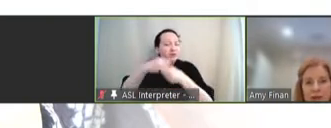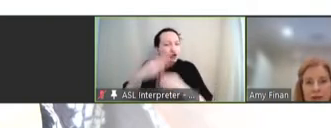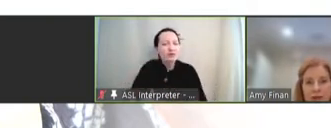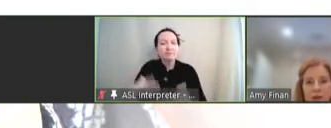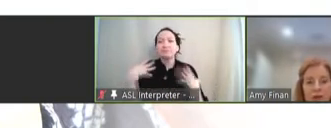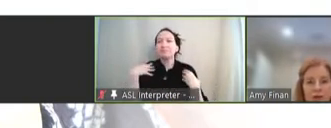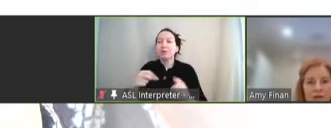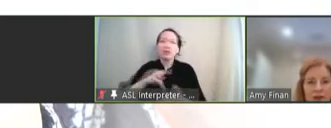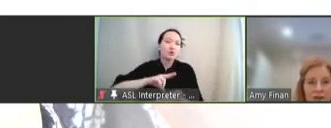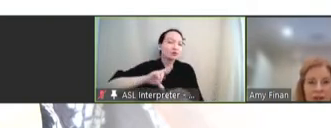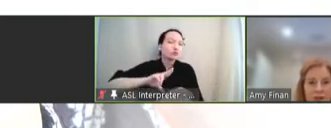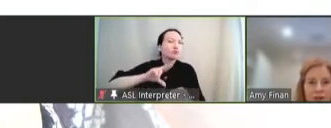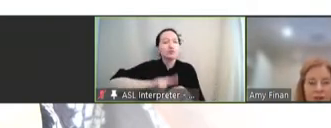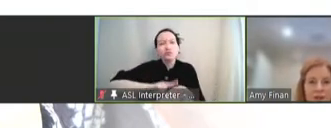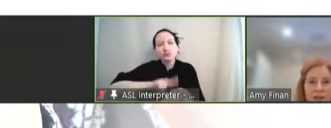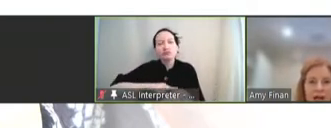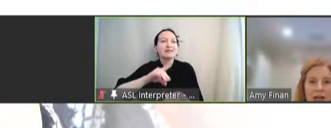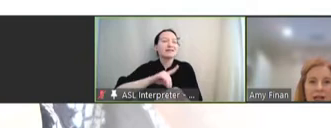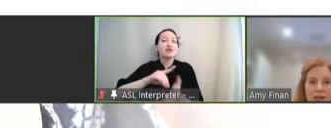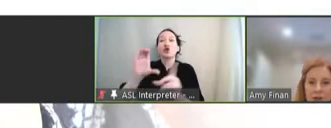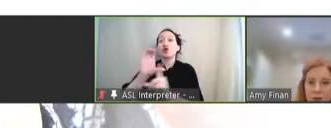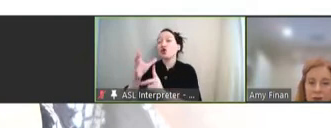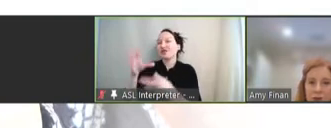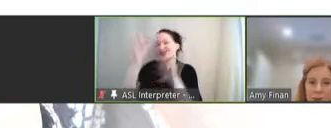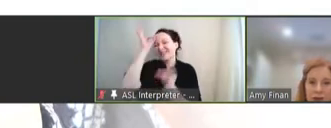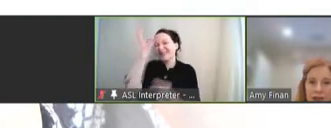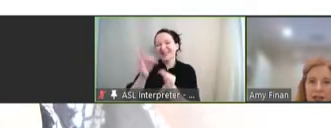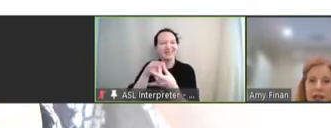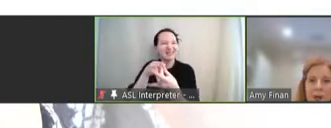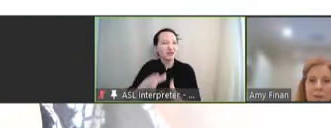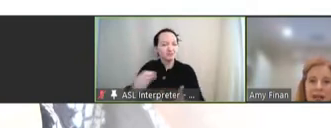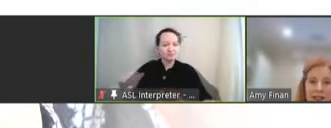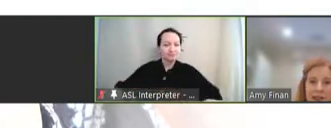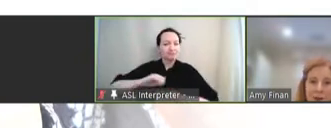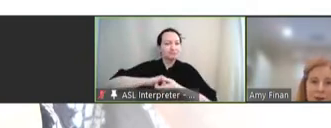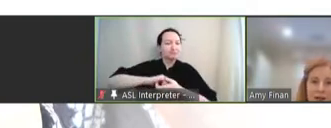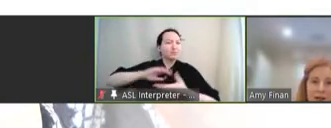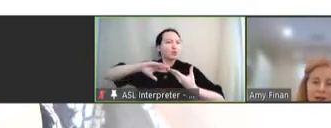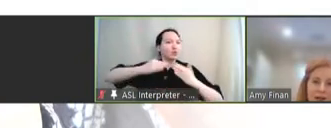and cultural and faith leaders with ties to the local community may decrease barriers